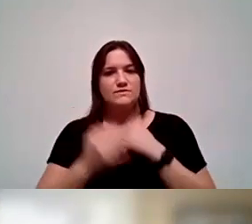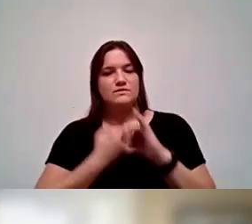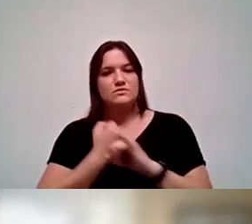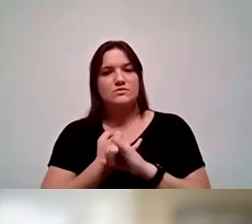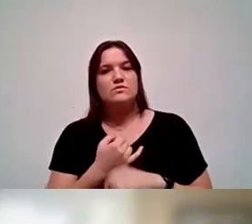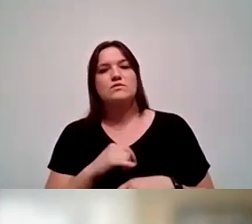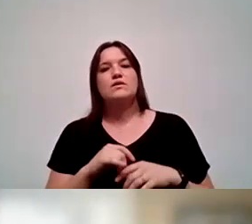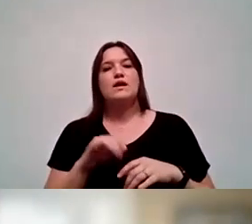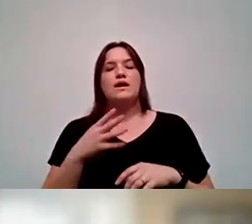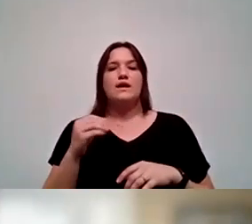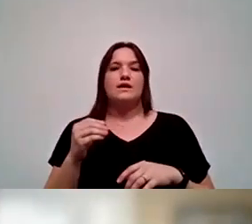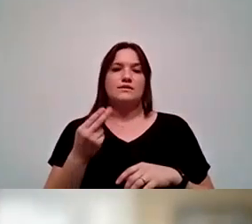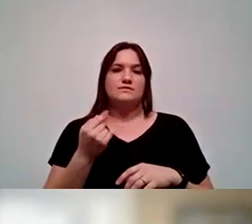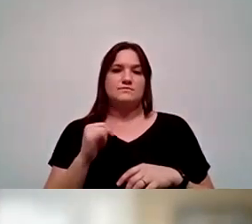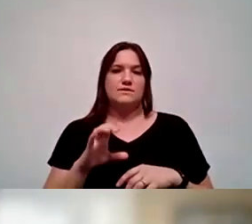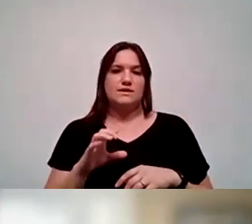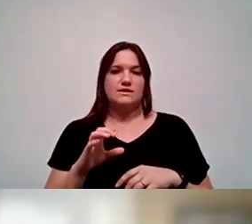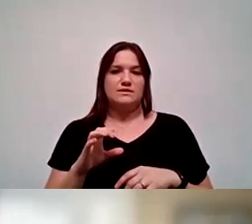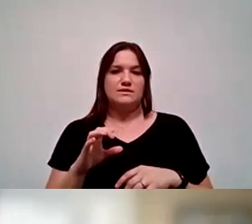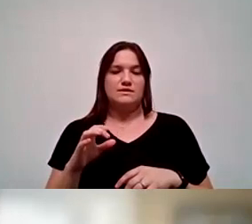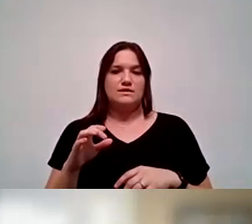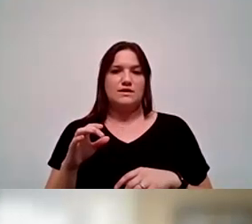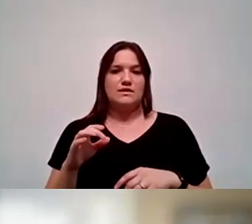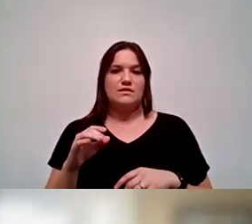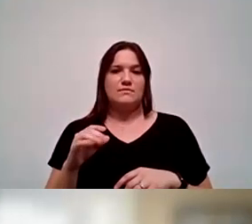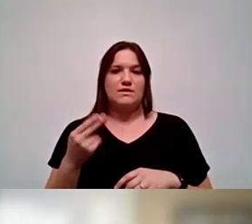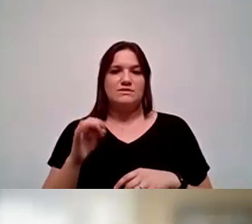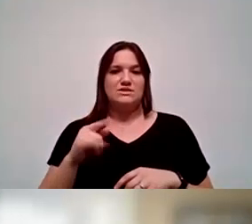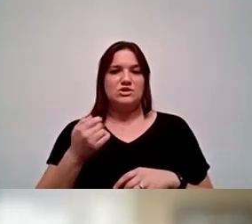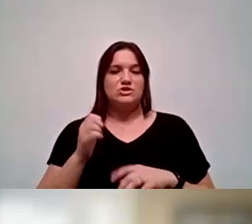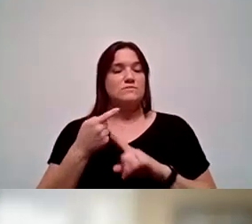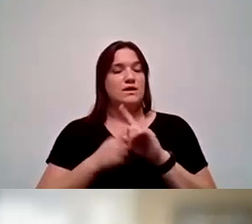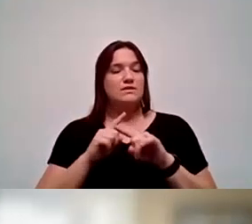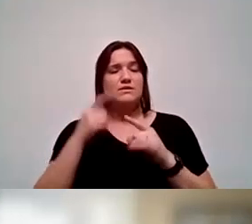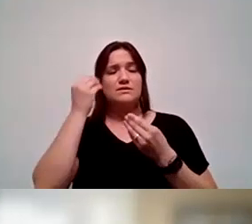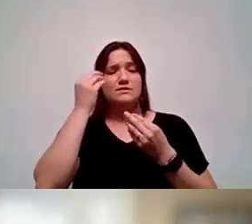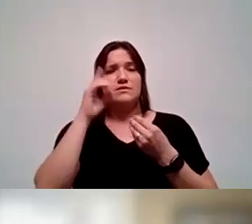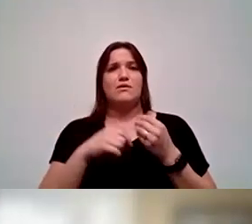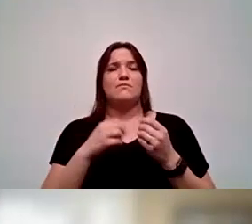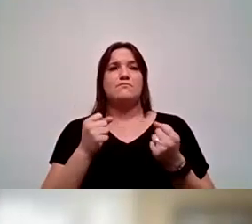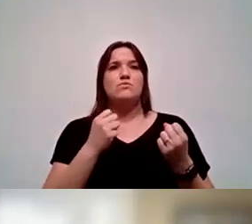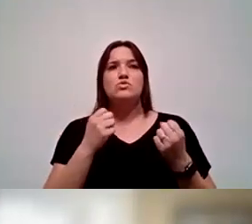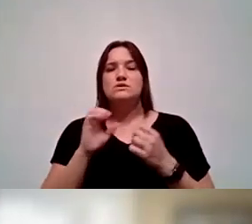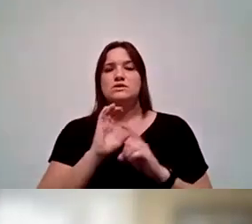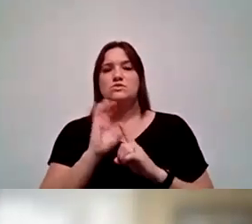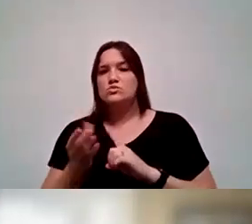and Hispanic Heritage Month, but that we think about being multicultural in our approach.